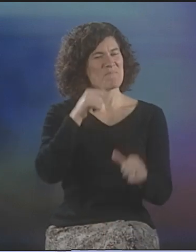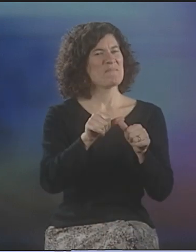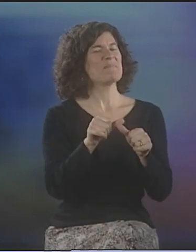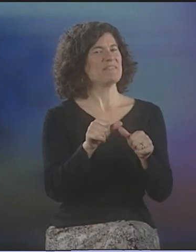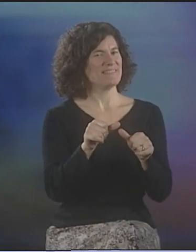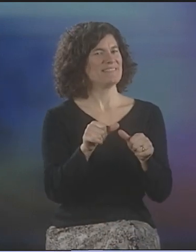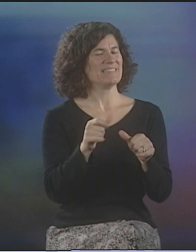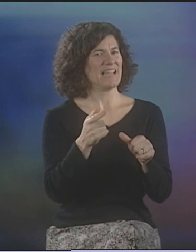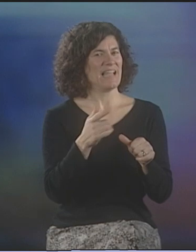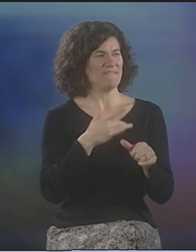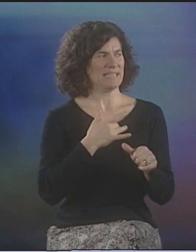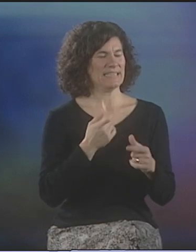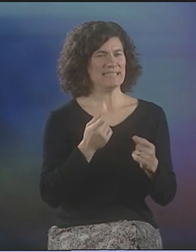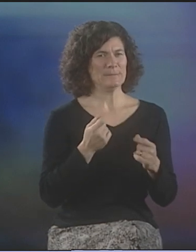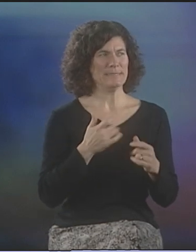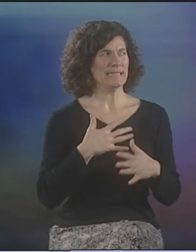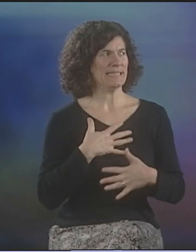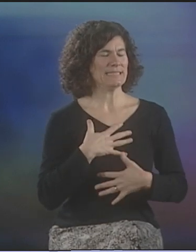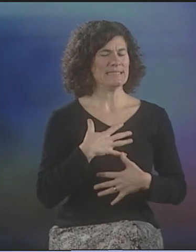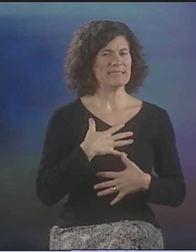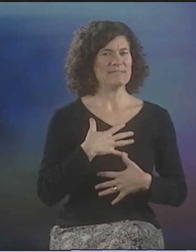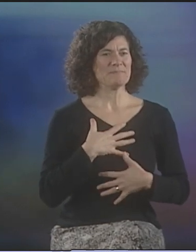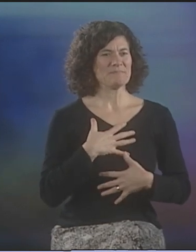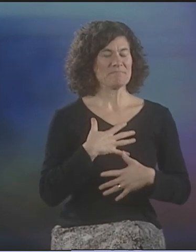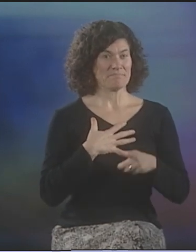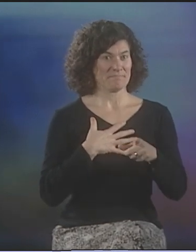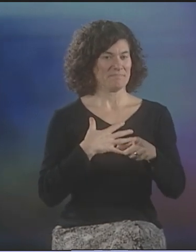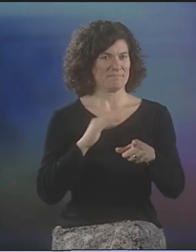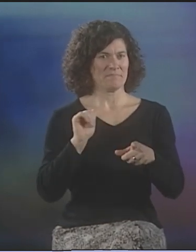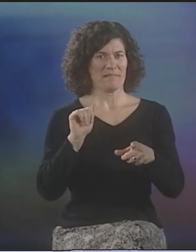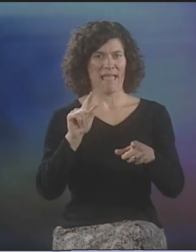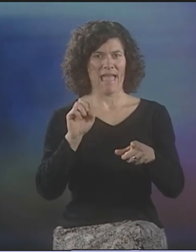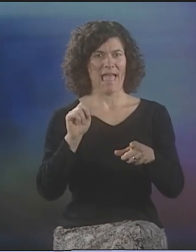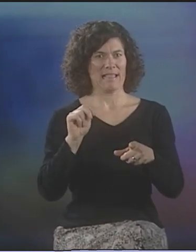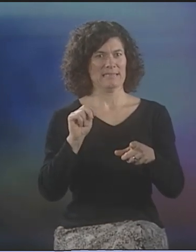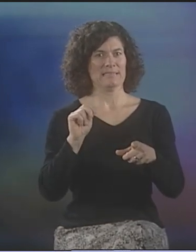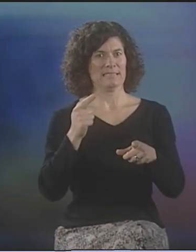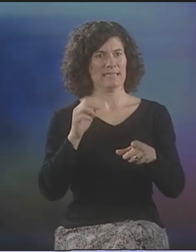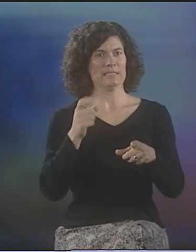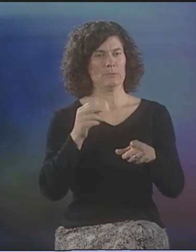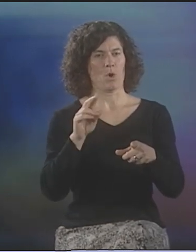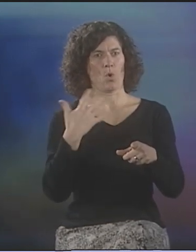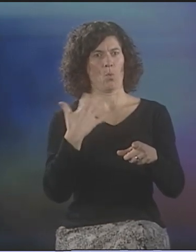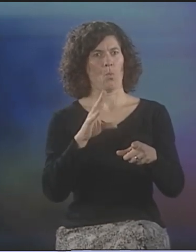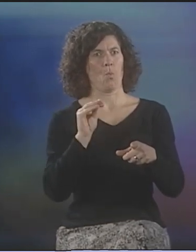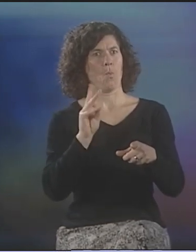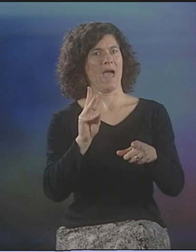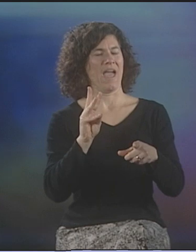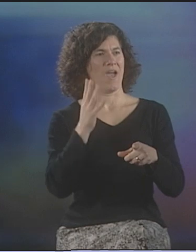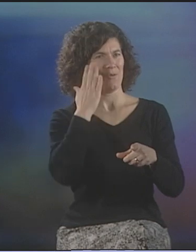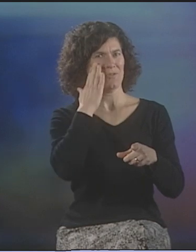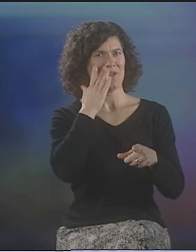I ALSO REMEMBER THAT I FELT, UM, A LITTLE TREPIDATION, BECAUSE ALLEN GINSBERG SITTING RIGHT THERE, AND, OF COURSE,